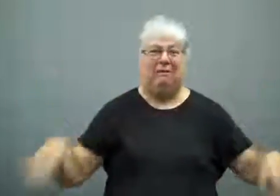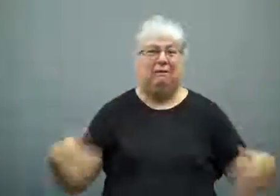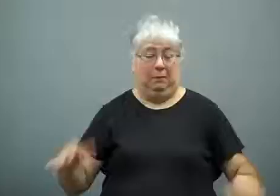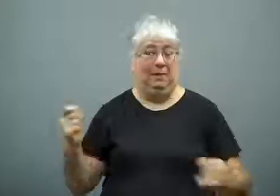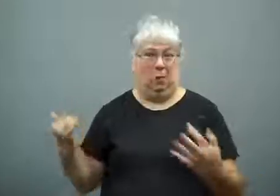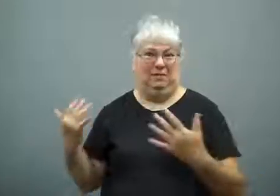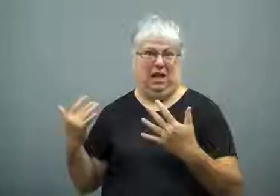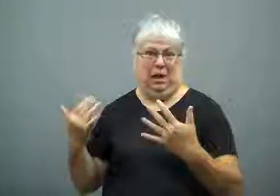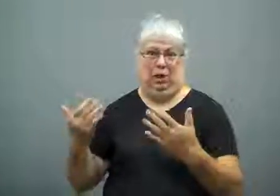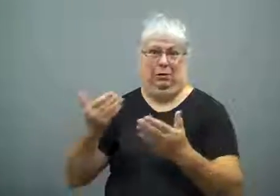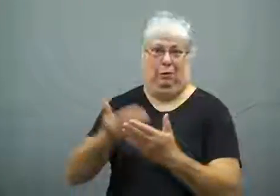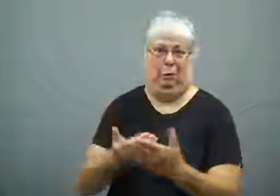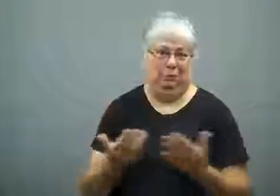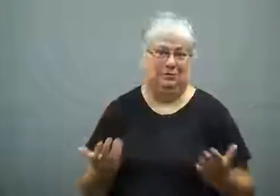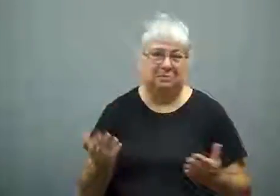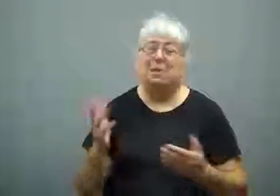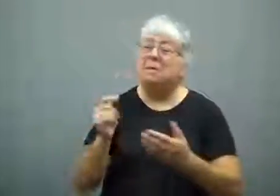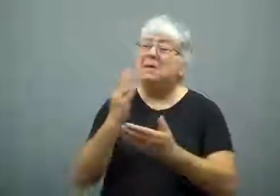The fire is getting close to these trees.